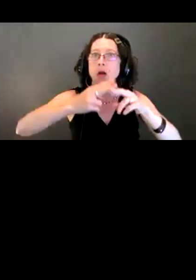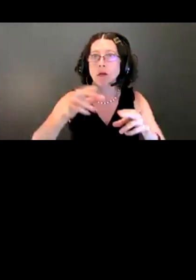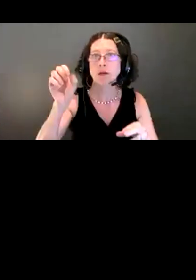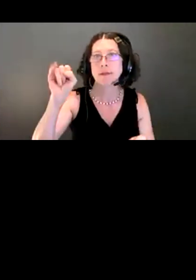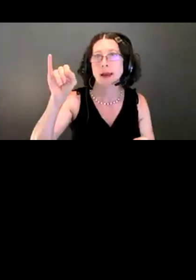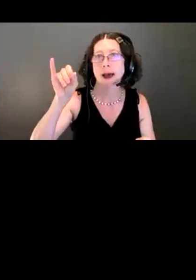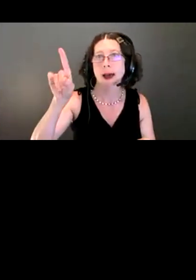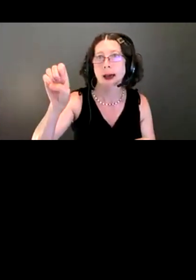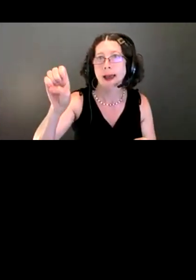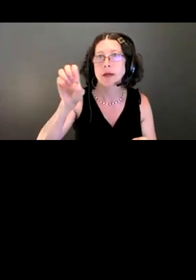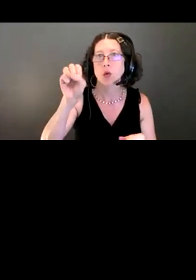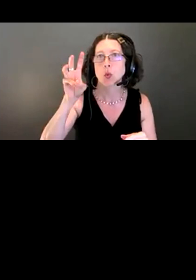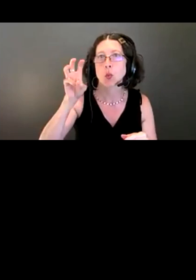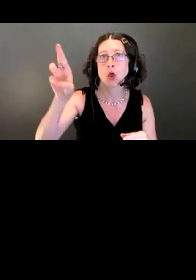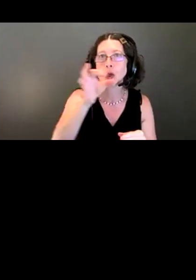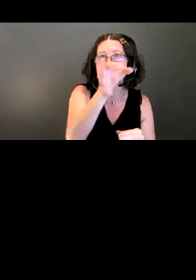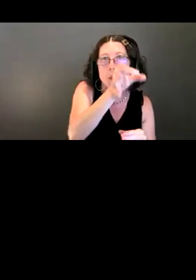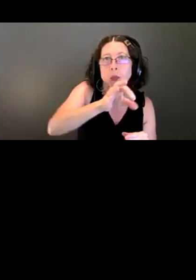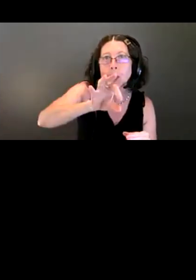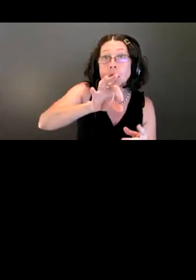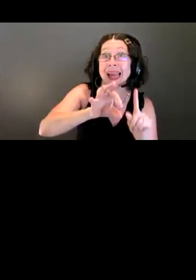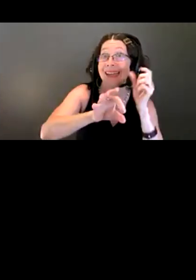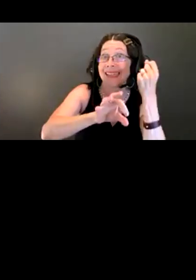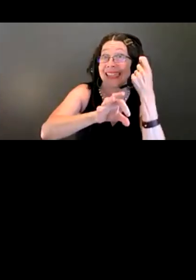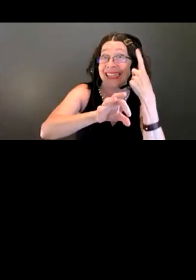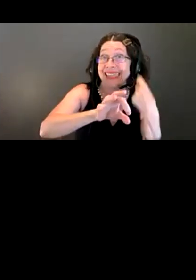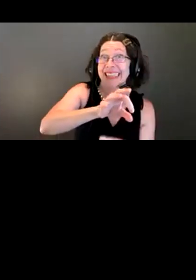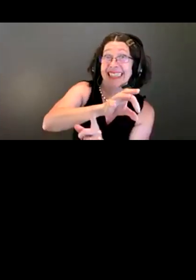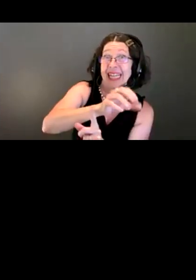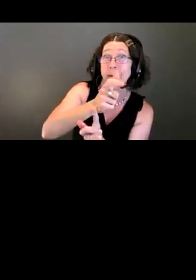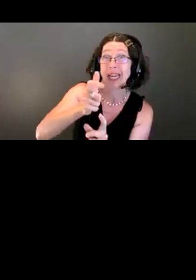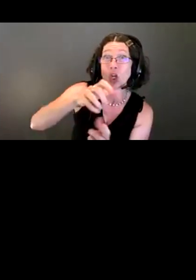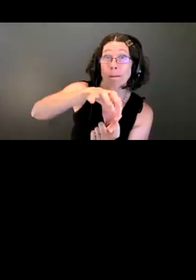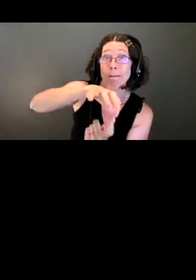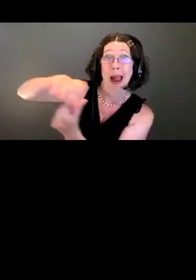That small pipe goes to a slightly larger pipe that's a local sewer line.